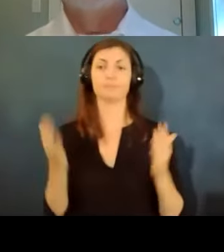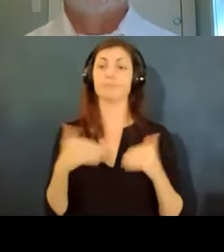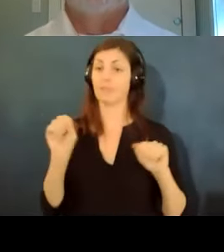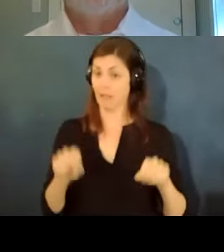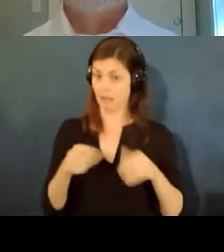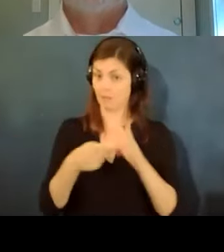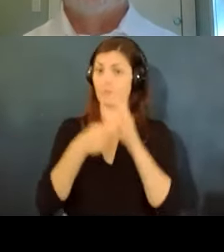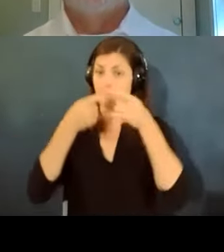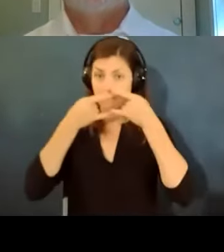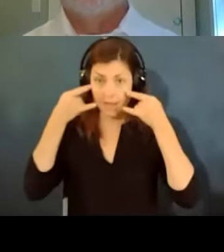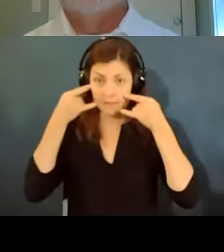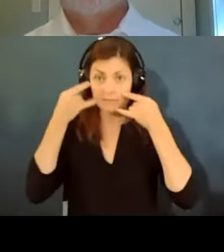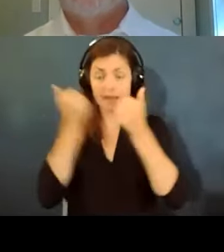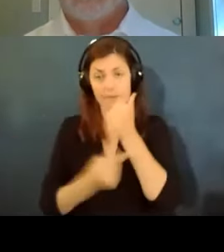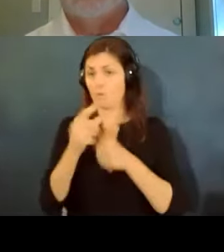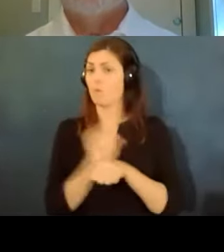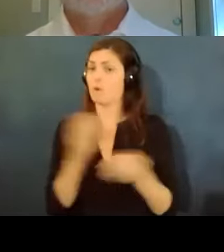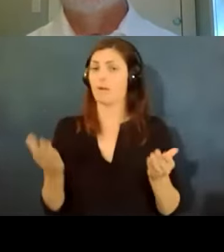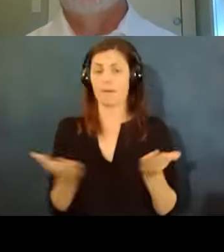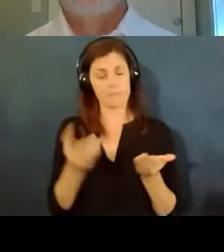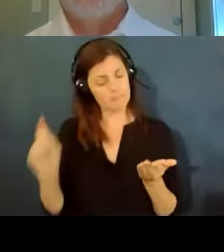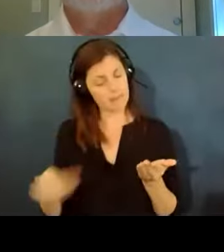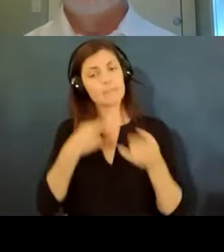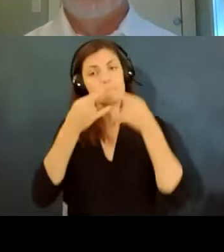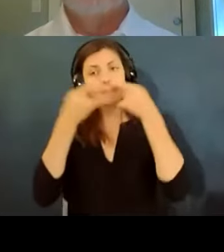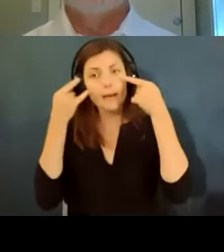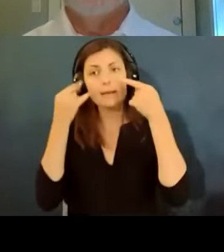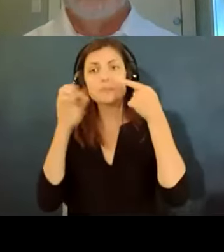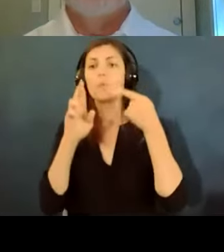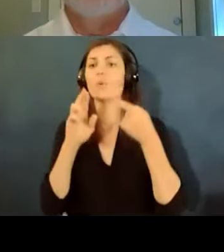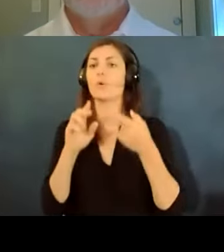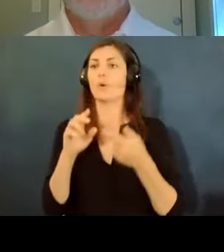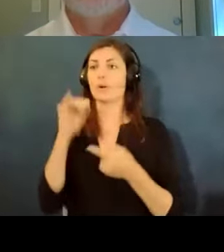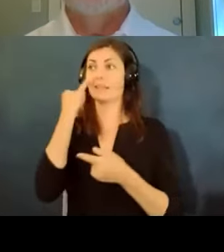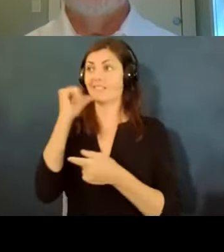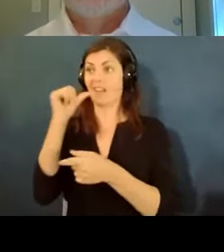everybody who works here has to wear a mask or has to wear a mask if they're not in their own office